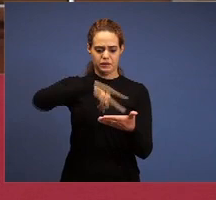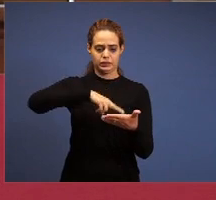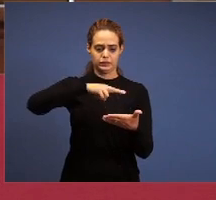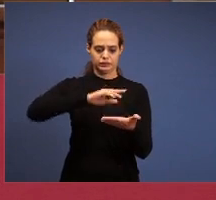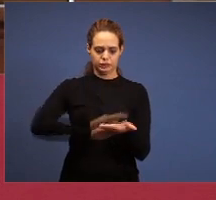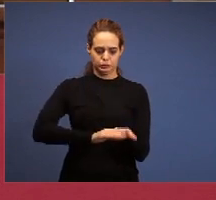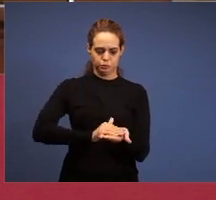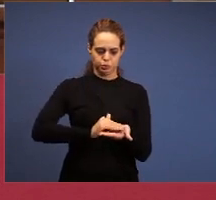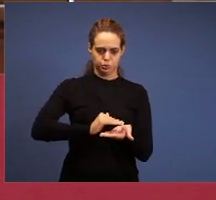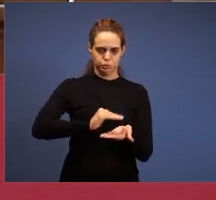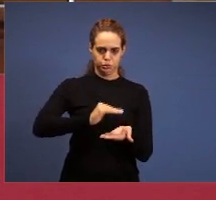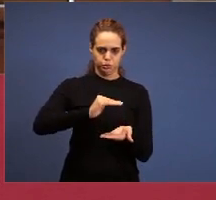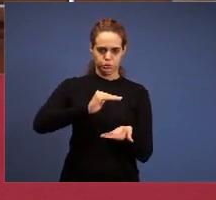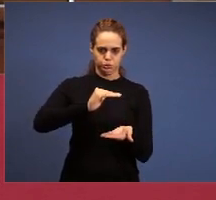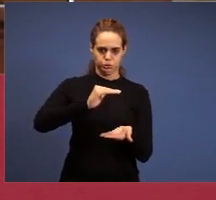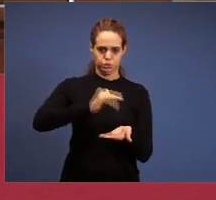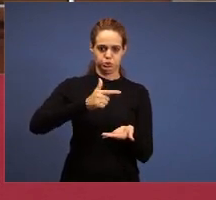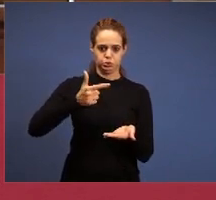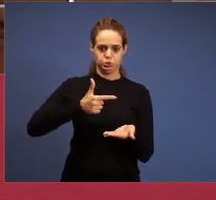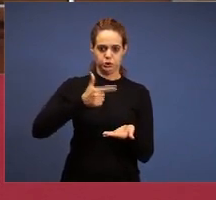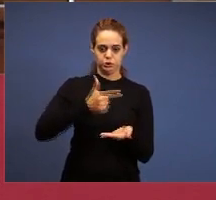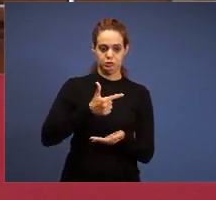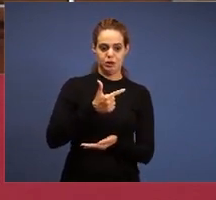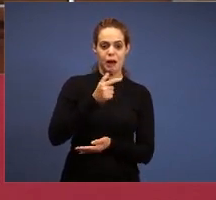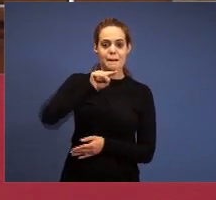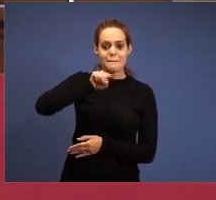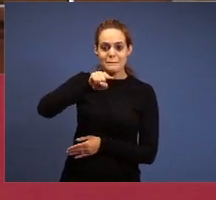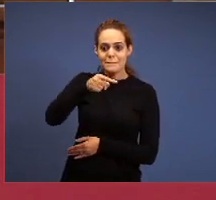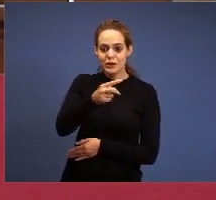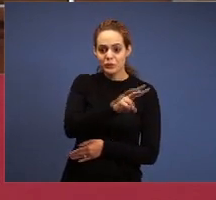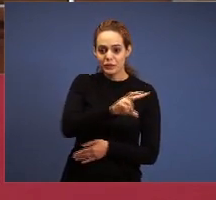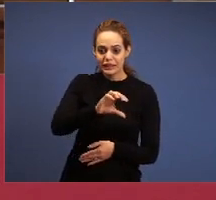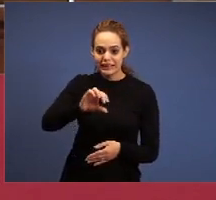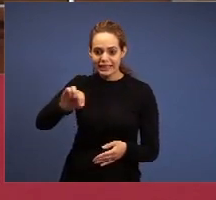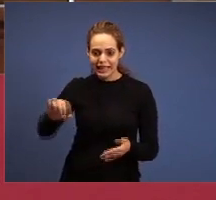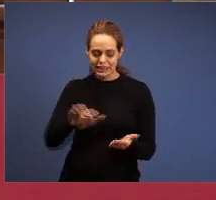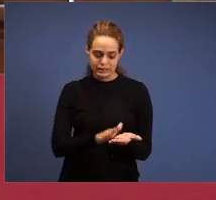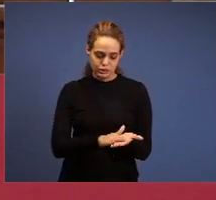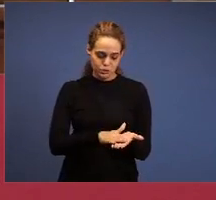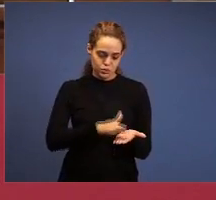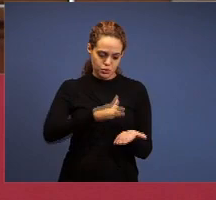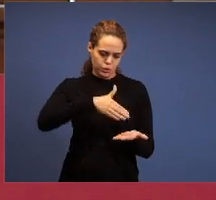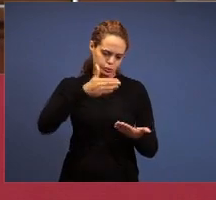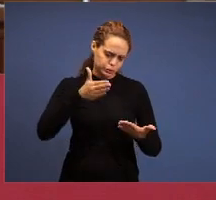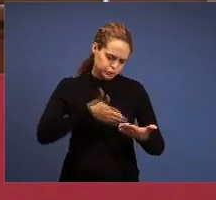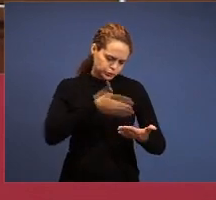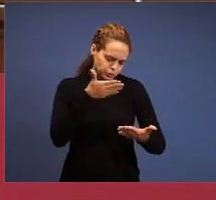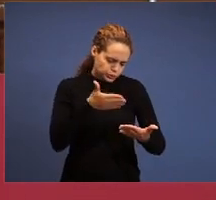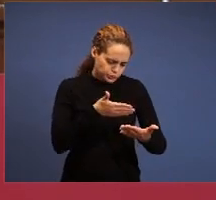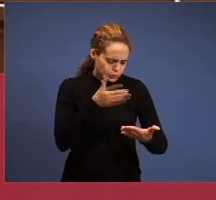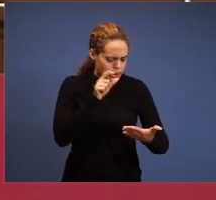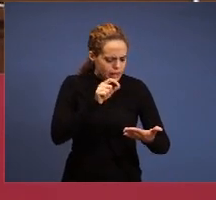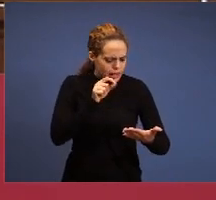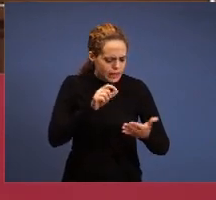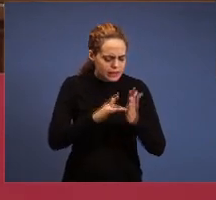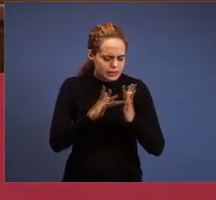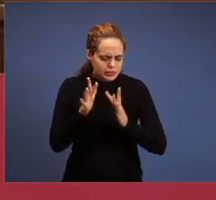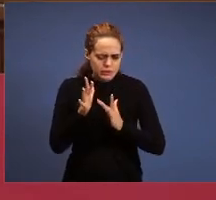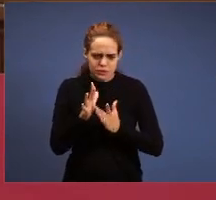where is Jesus there? Where is he denying the presence of God, because when he writes the 1500 pages, he is writing